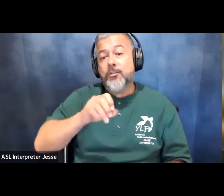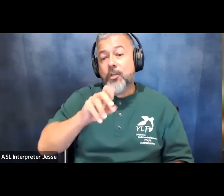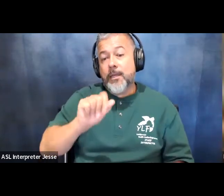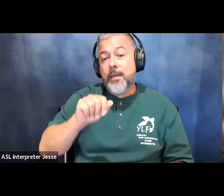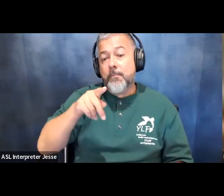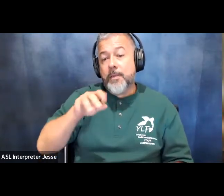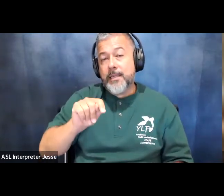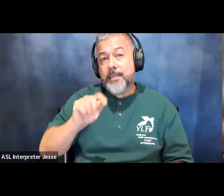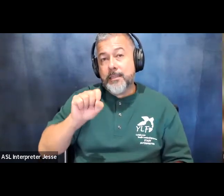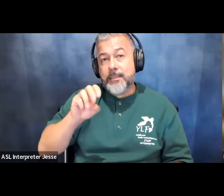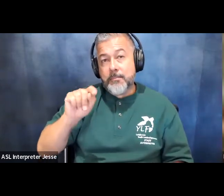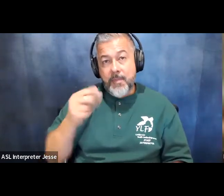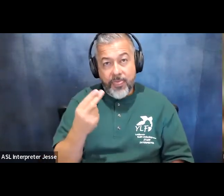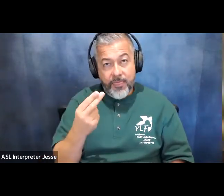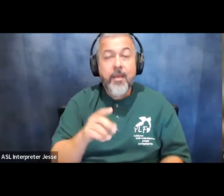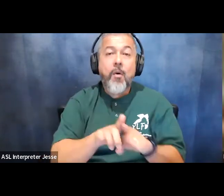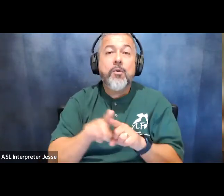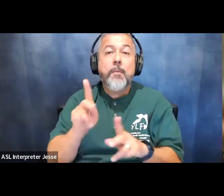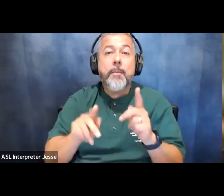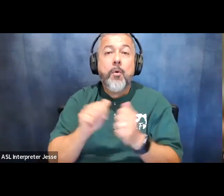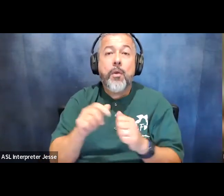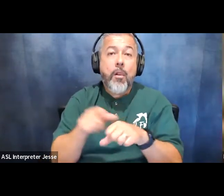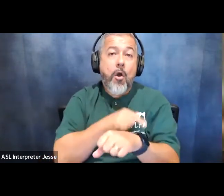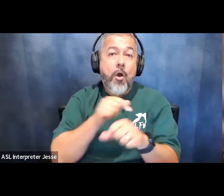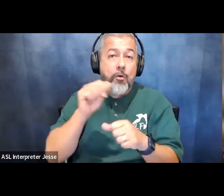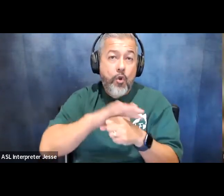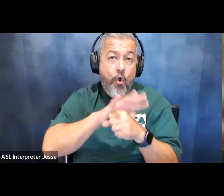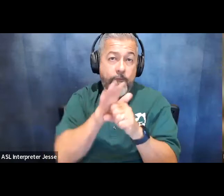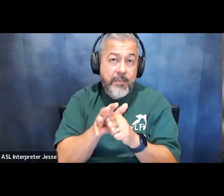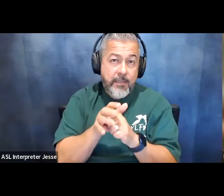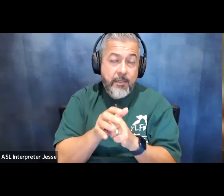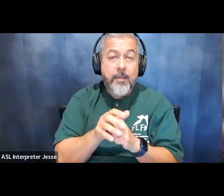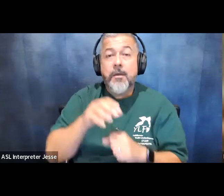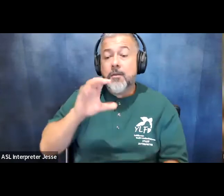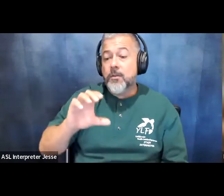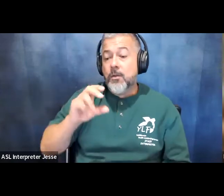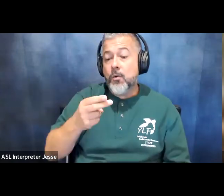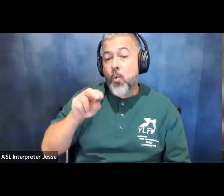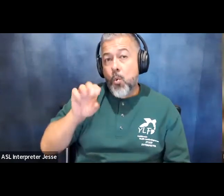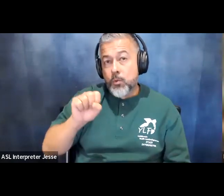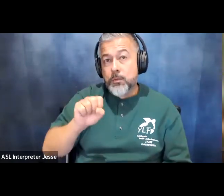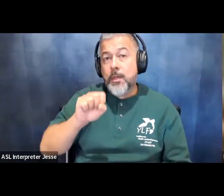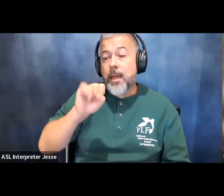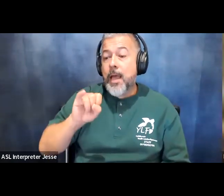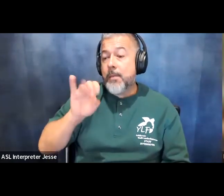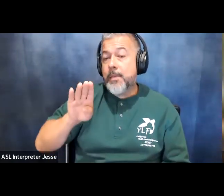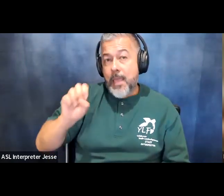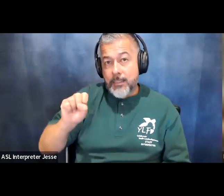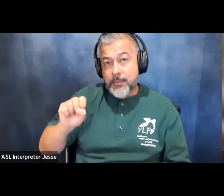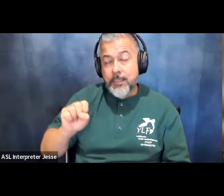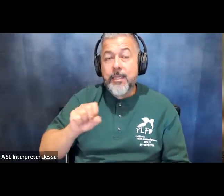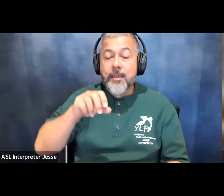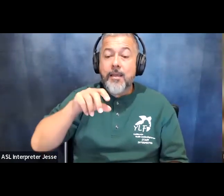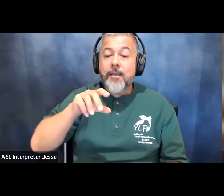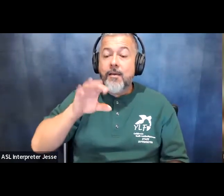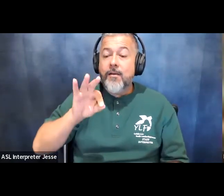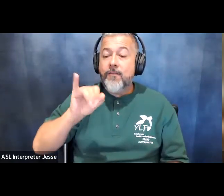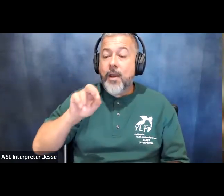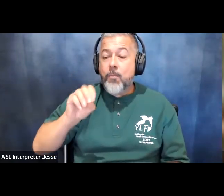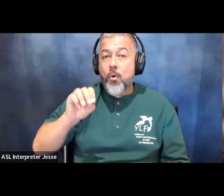it's big enough to include people with long covet crohn's ibs fibromyalgia and other disabilities